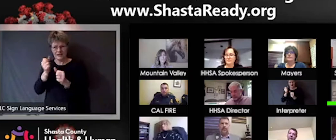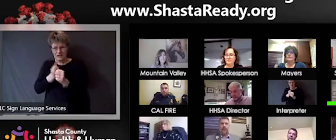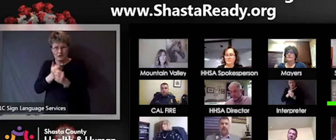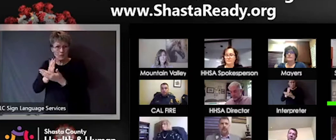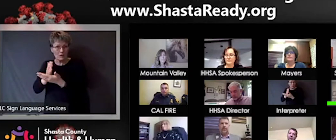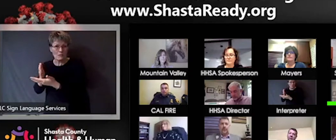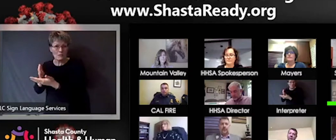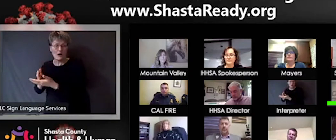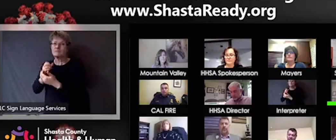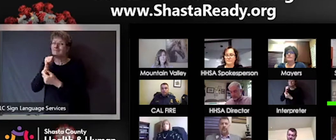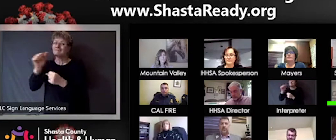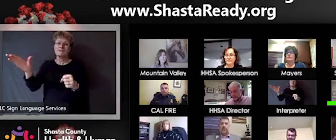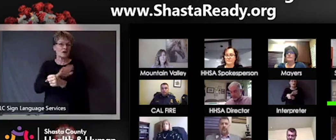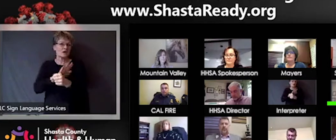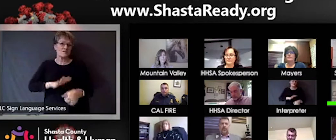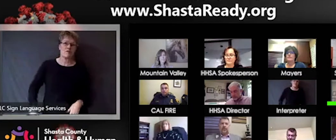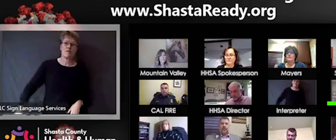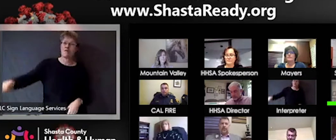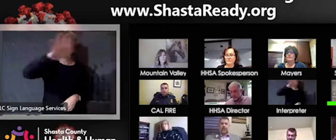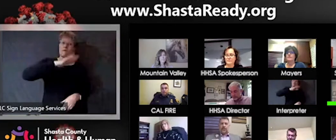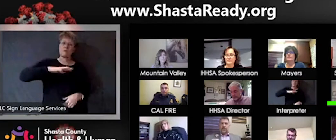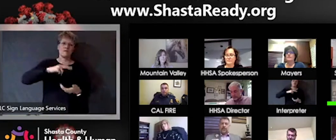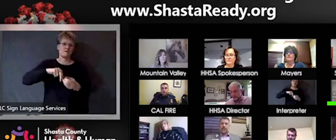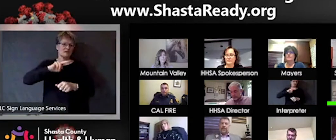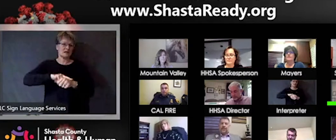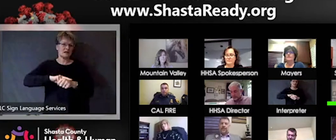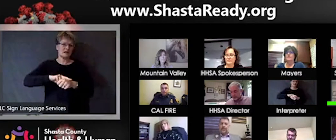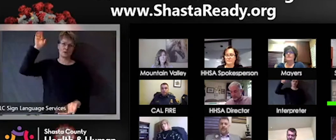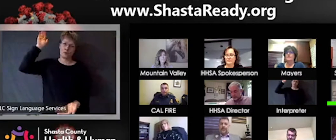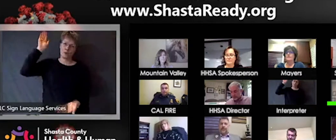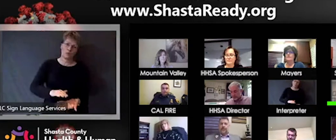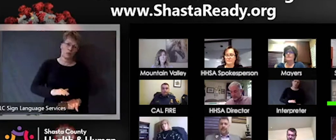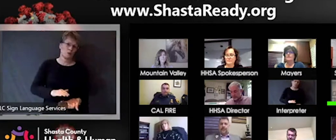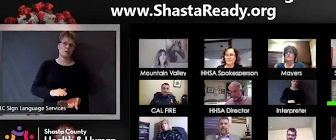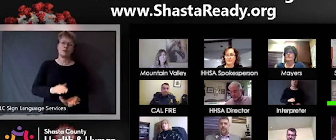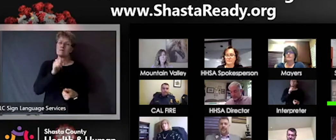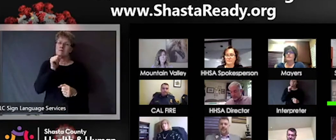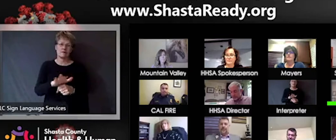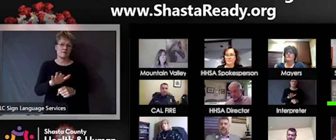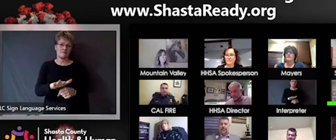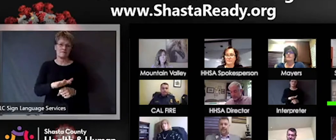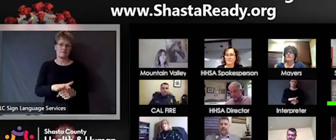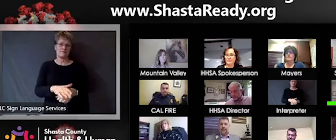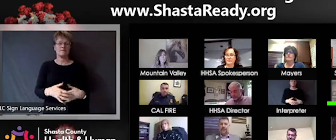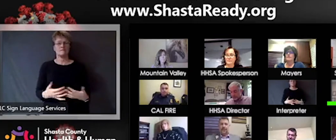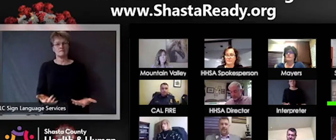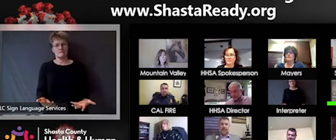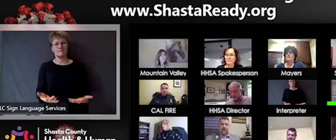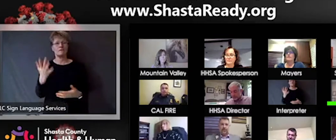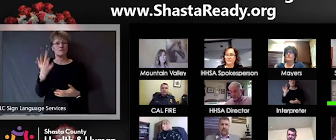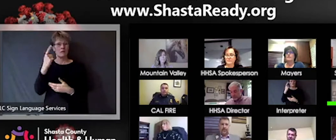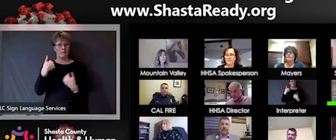different types of machines that are gonna be running these tests and that's why there's actually a statewide task force that's been set